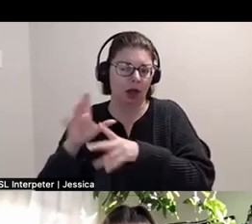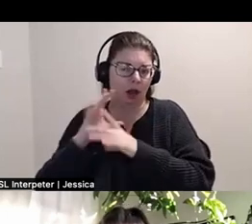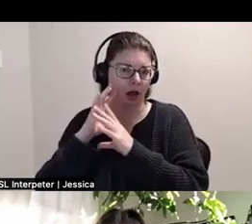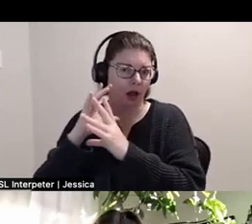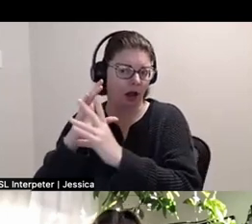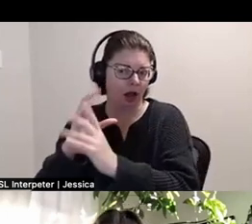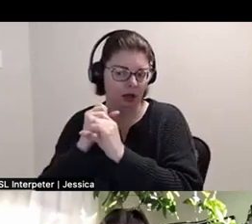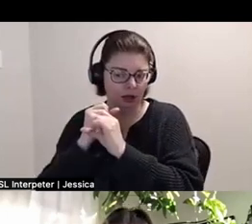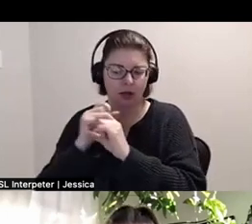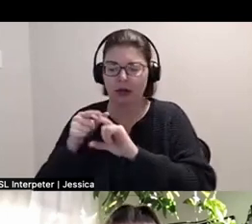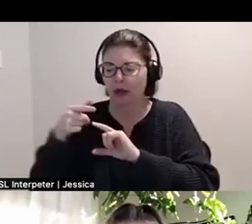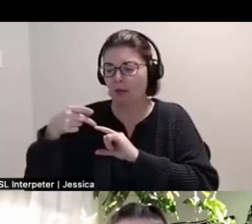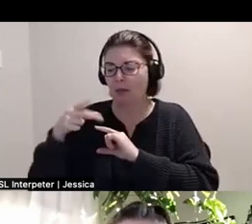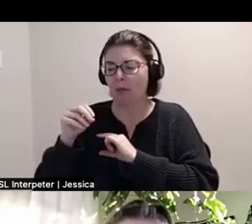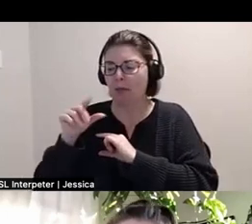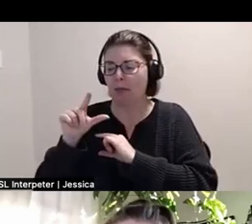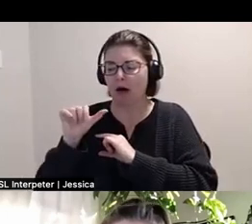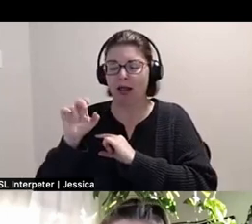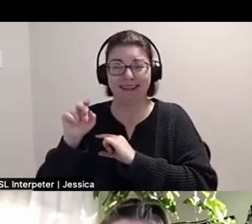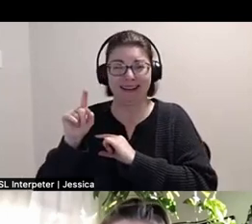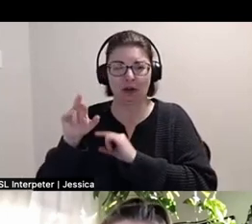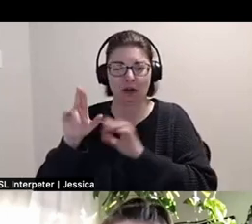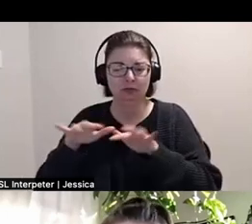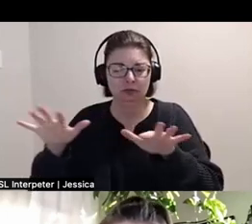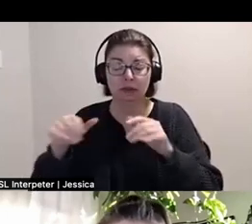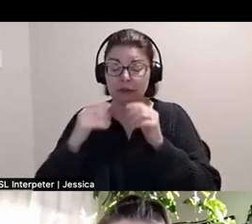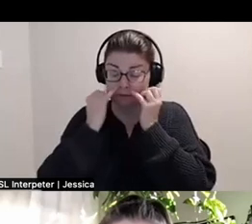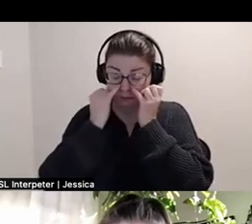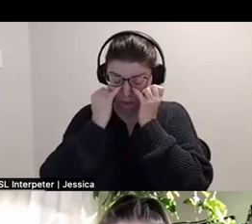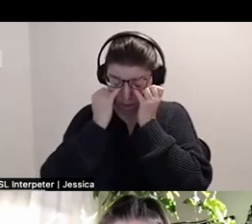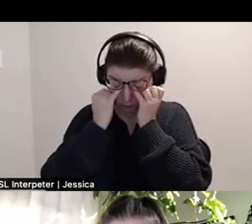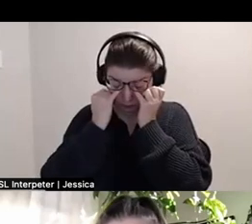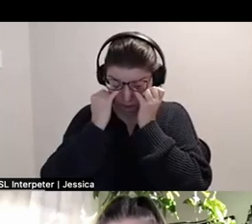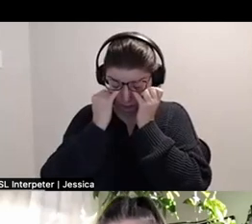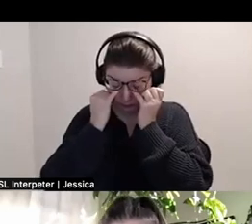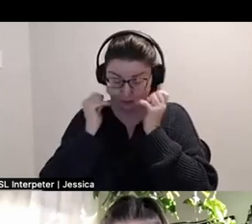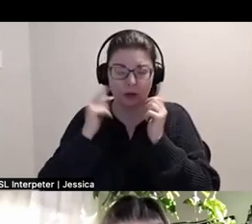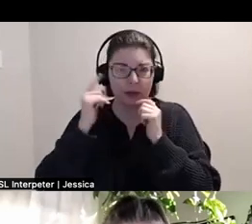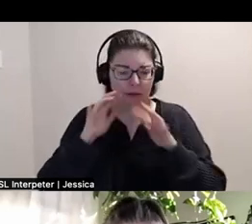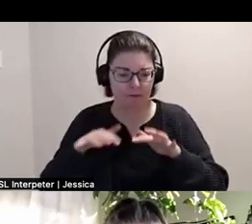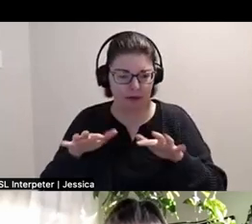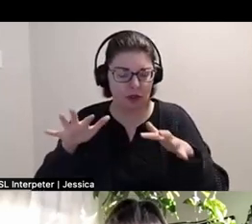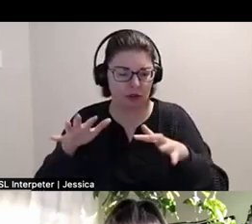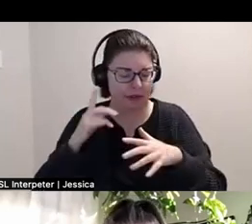And I was like, oh that's another way in which vibration, thinking about sonic hearing, thinking about attraction.